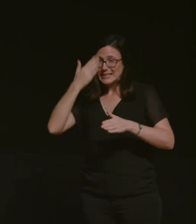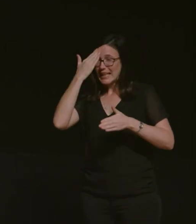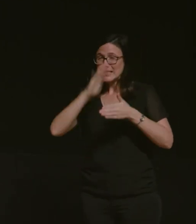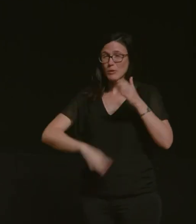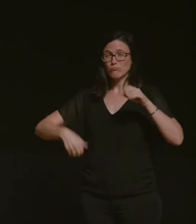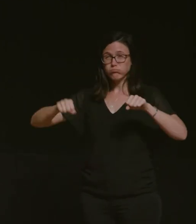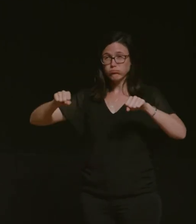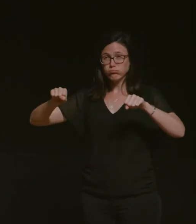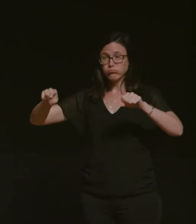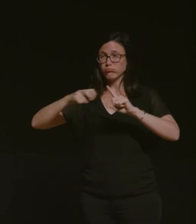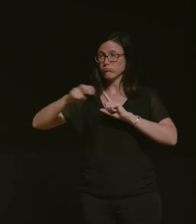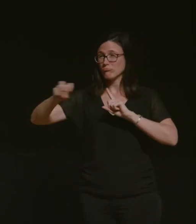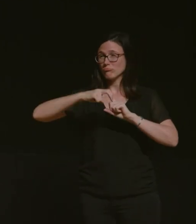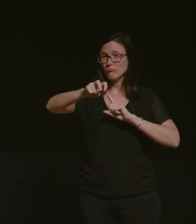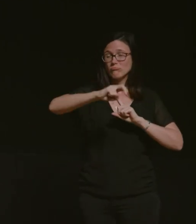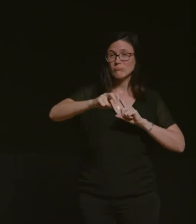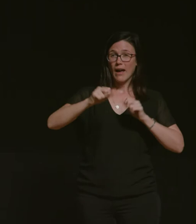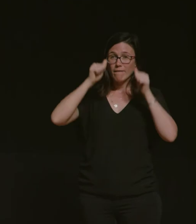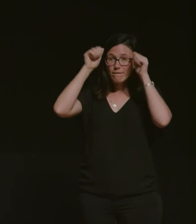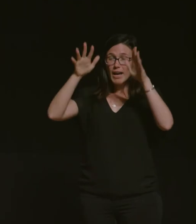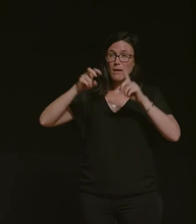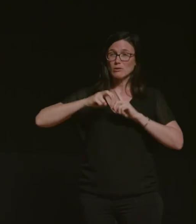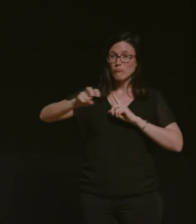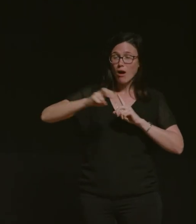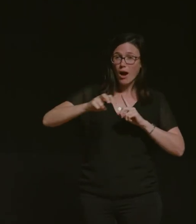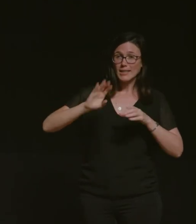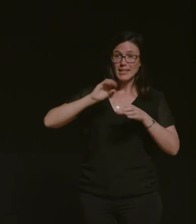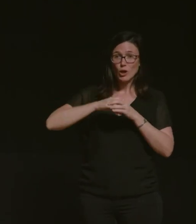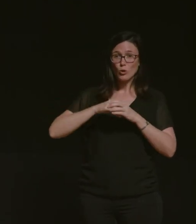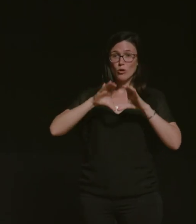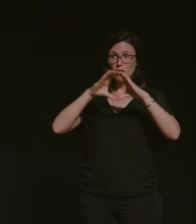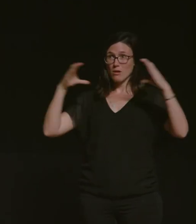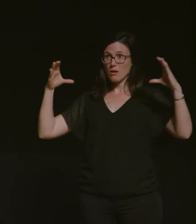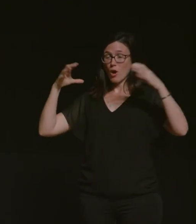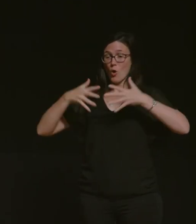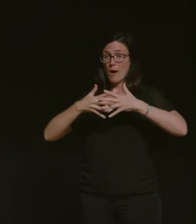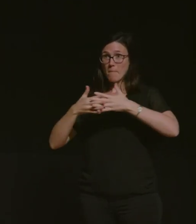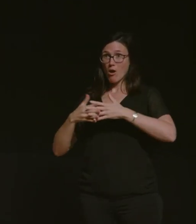written some of the world's most iconic rides and events including route 66 cold kiwi sydney